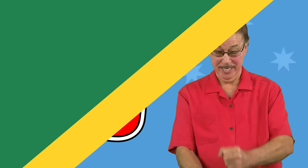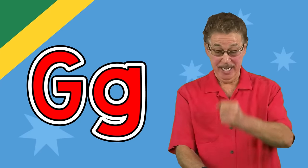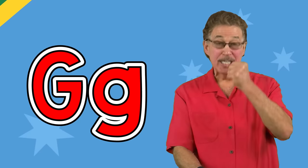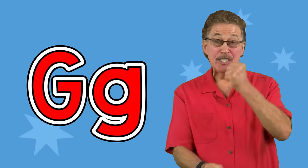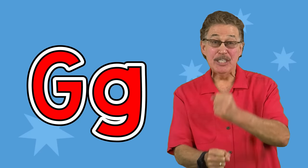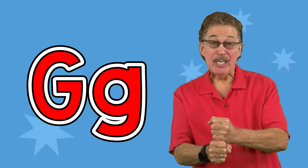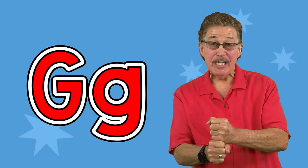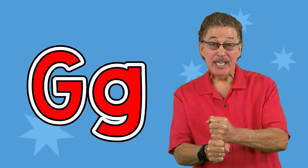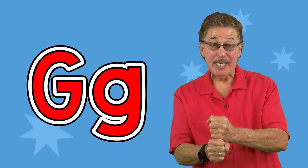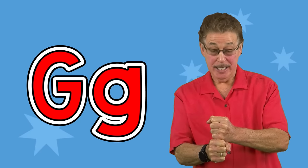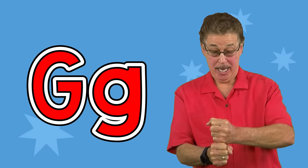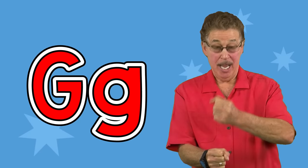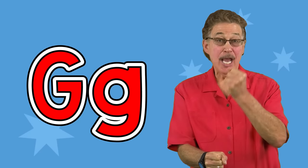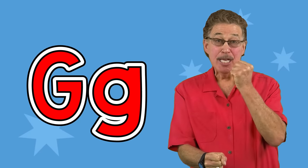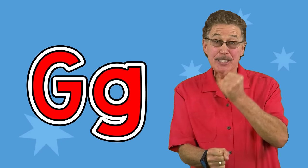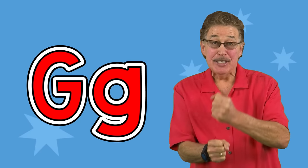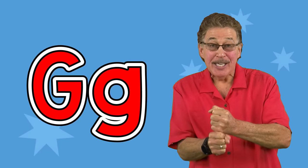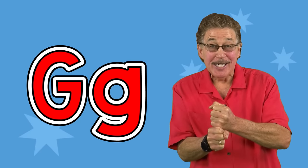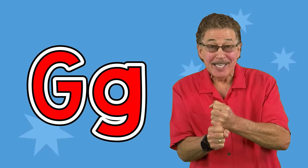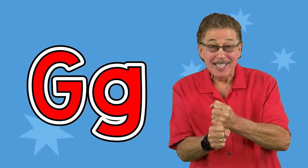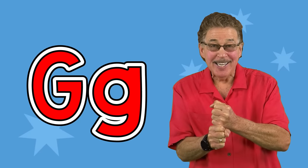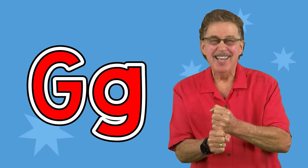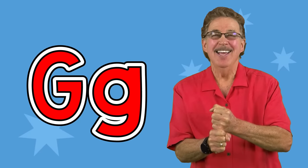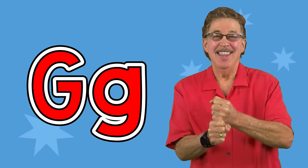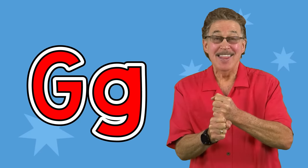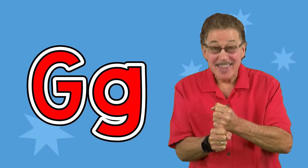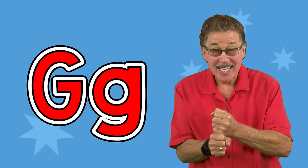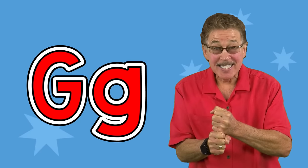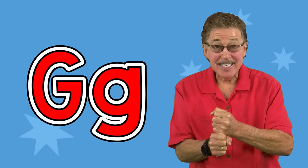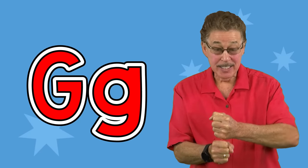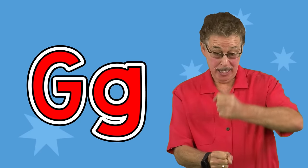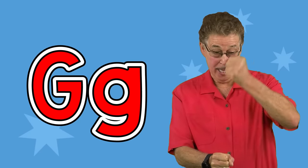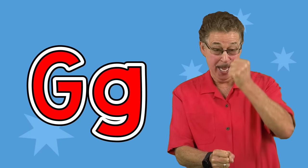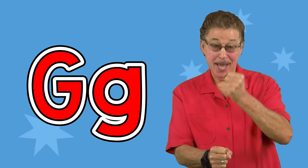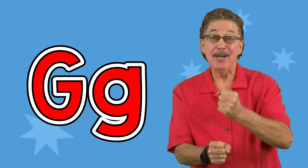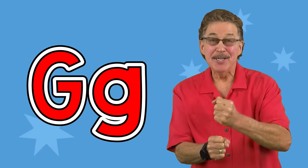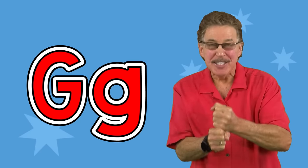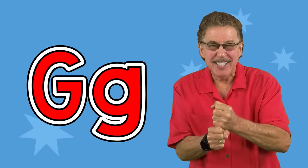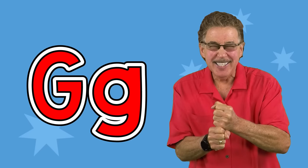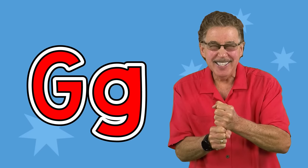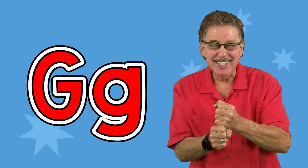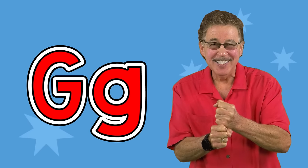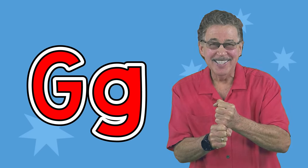G, g, this is the letter g